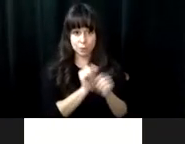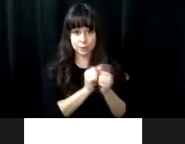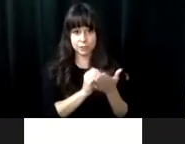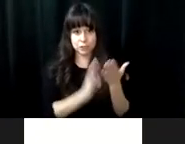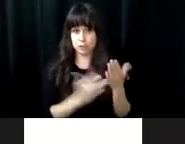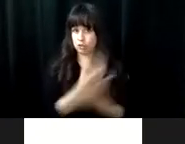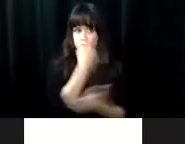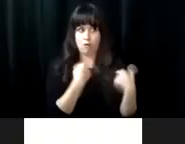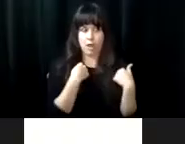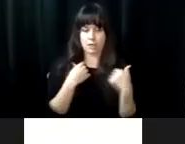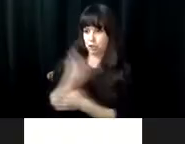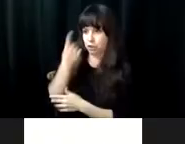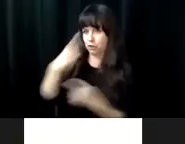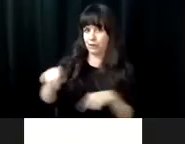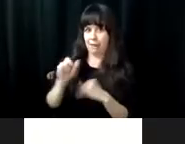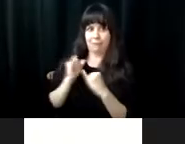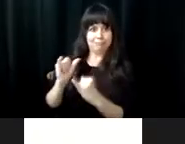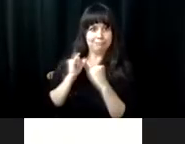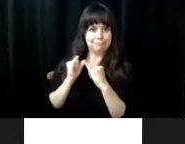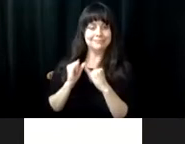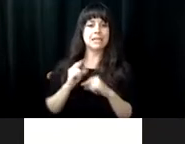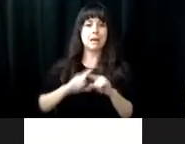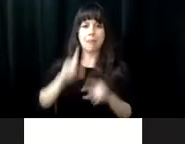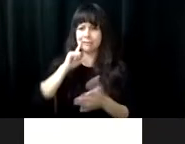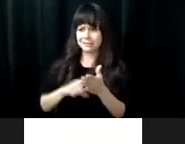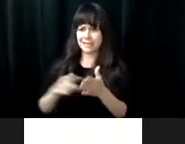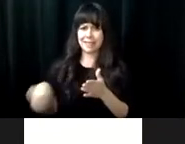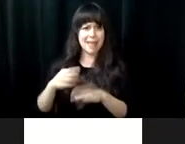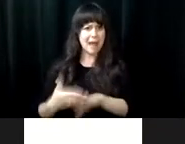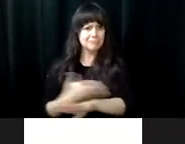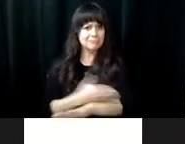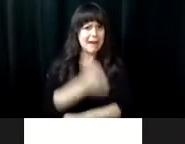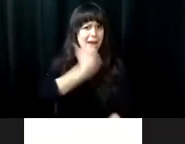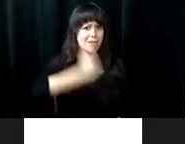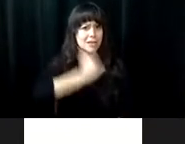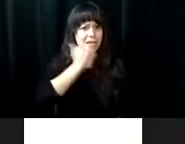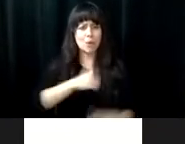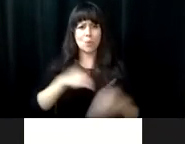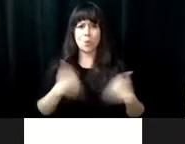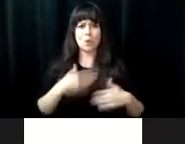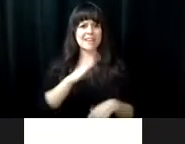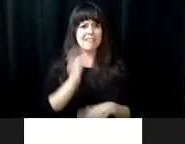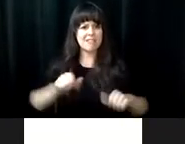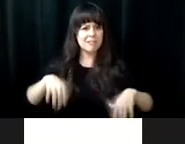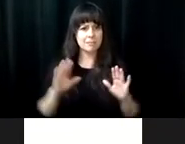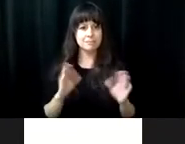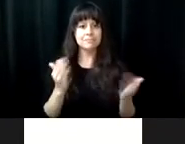you do. >> The first year we worked with the students it was just as much a new experience for us as it was for them.